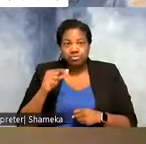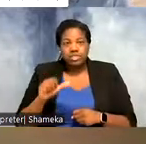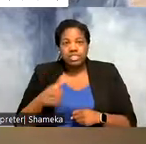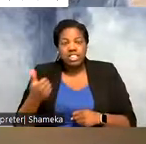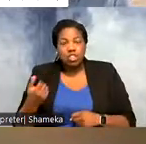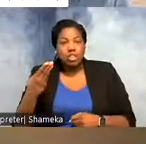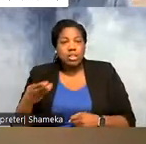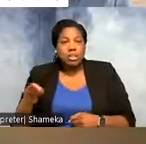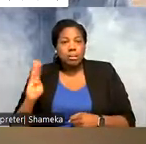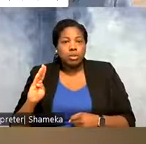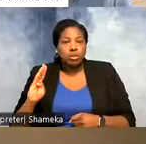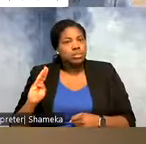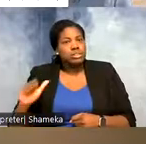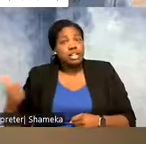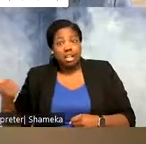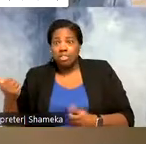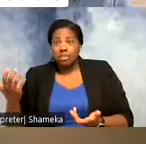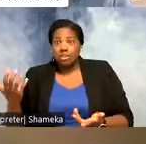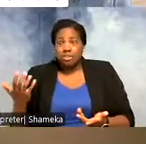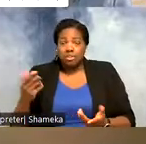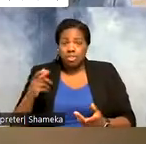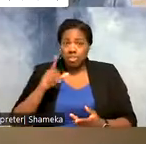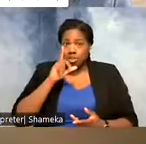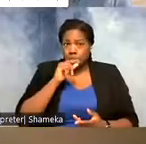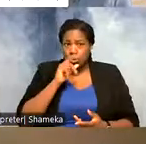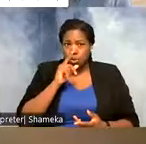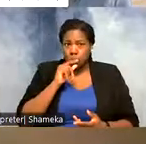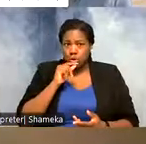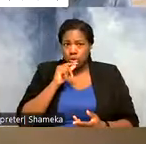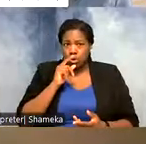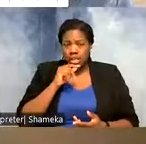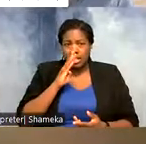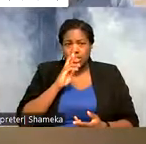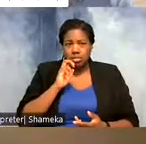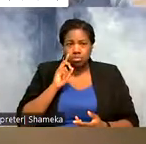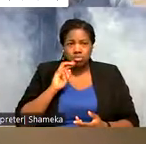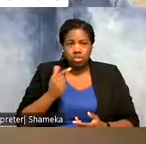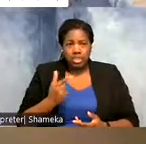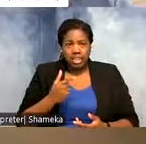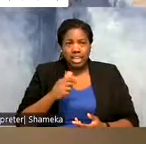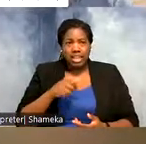actually another. So this bird this is where it's breeding up in Alaska and it actually came back to